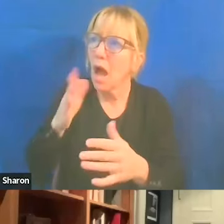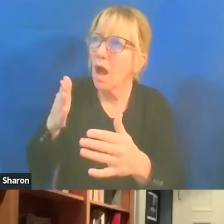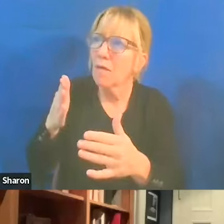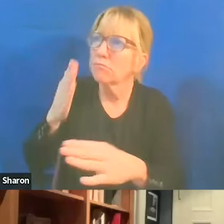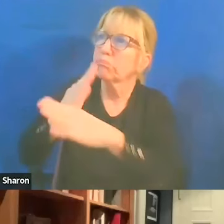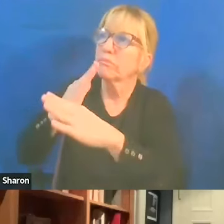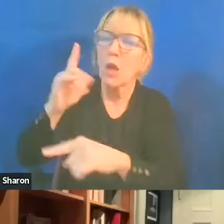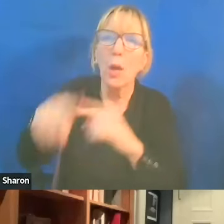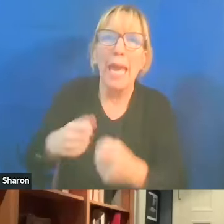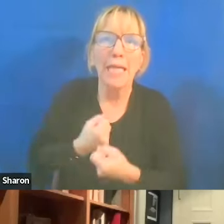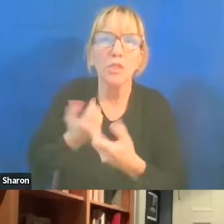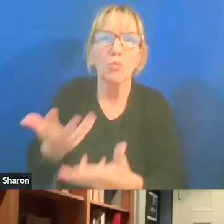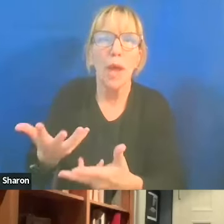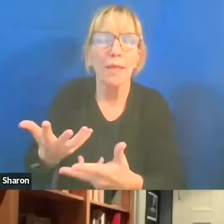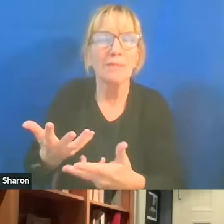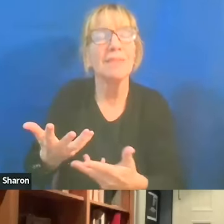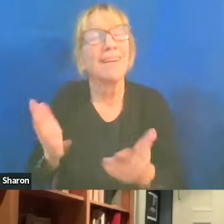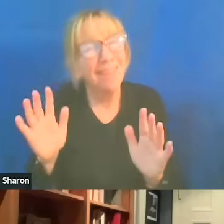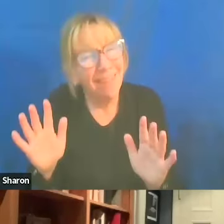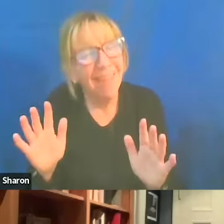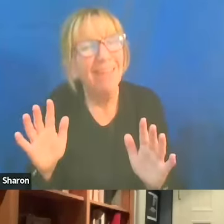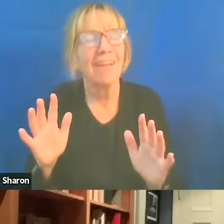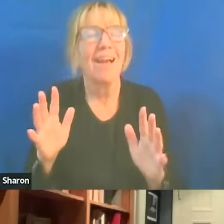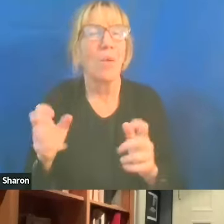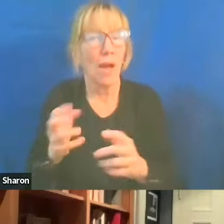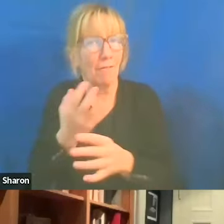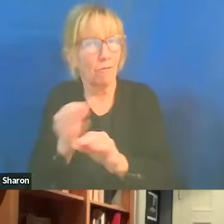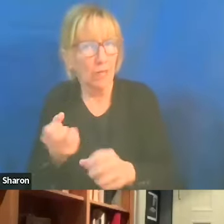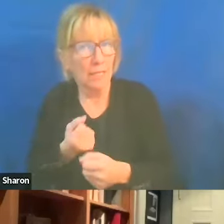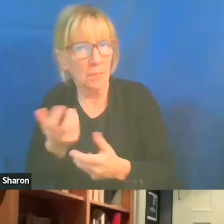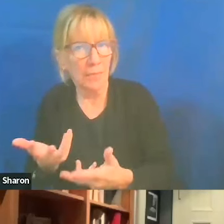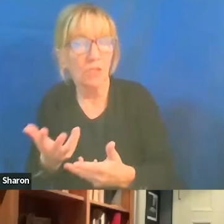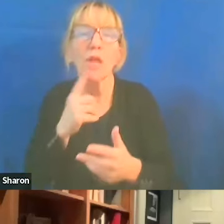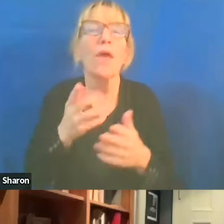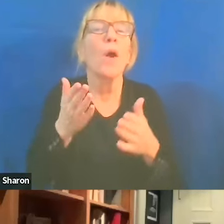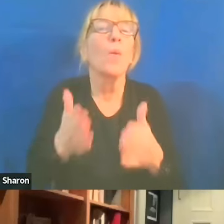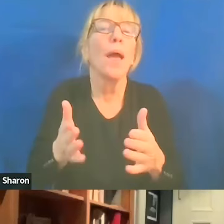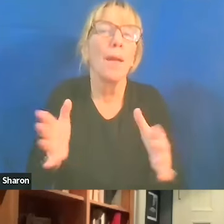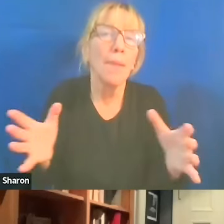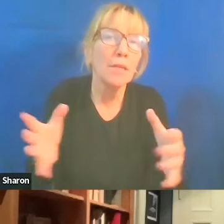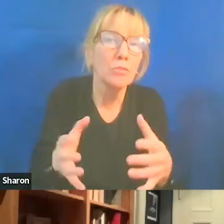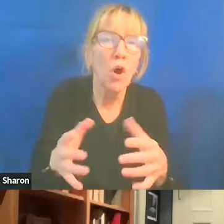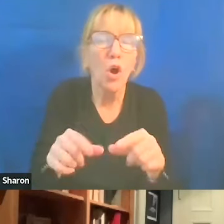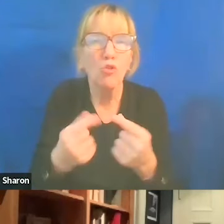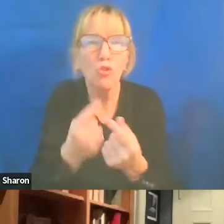And again, finding opportunities. There are ways. I mean, there are small groups to bring together, which I've done of people that are